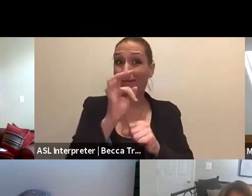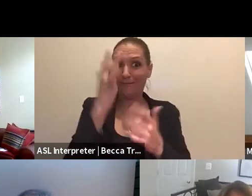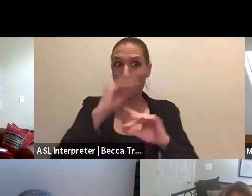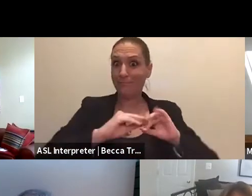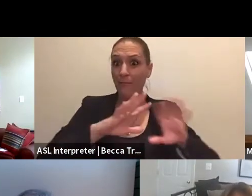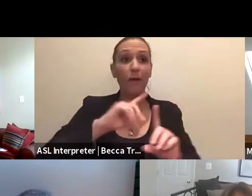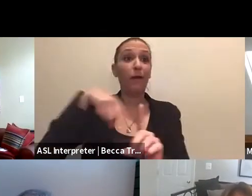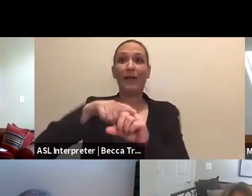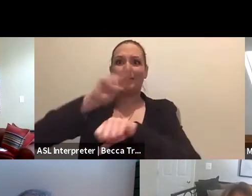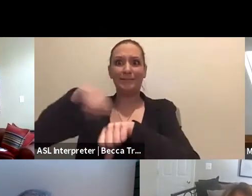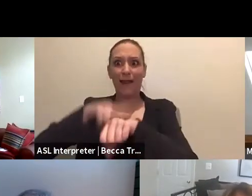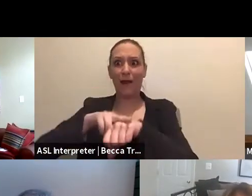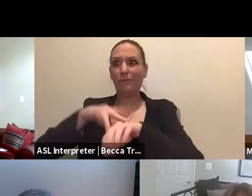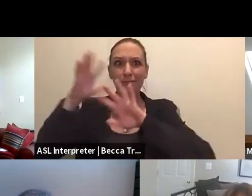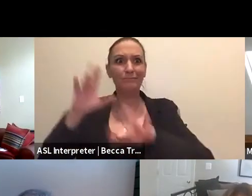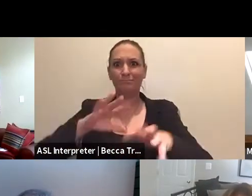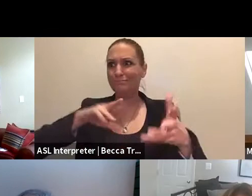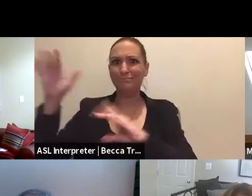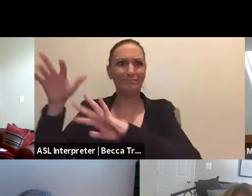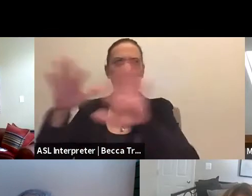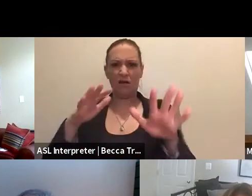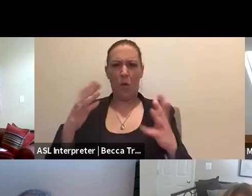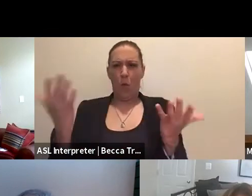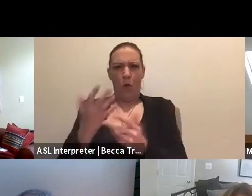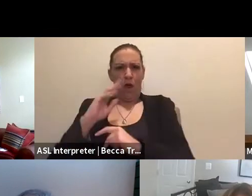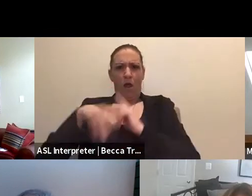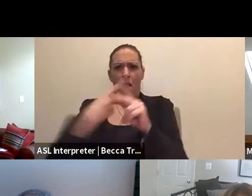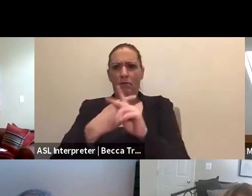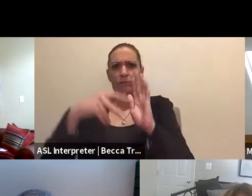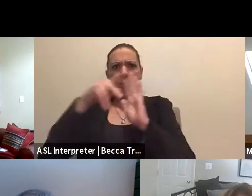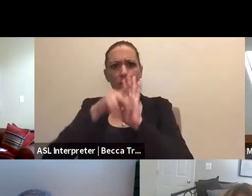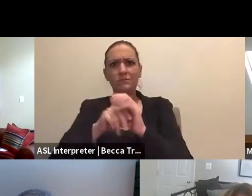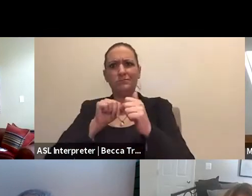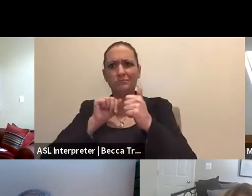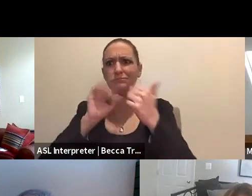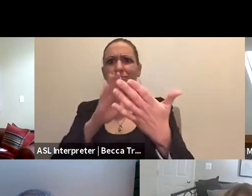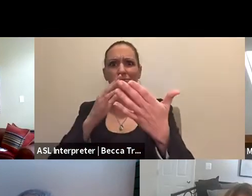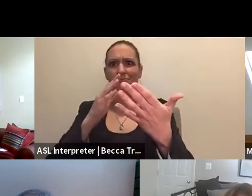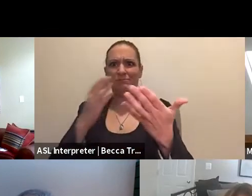what kind of procedures do we have in place to protect from the pandemic?